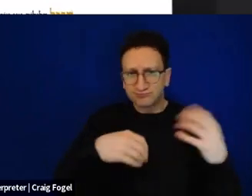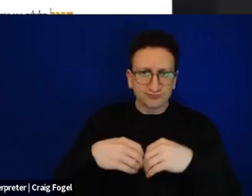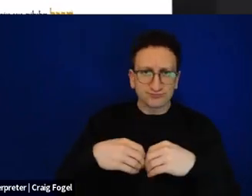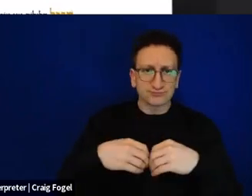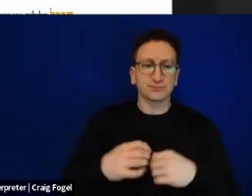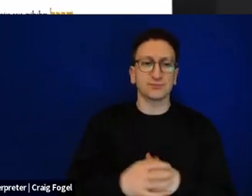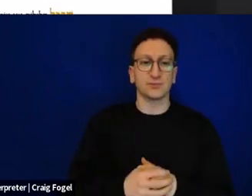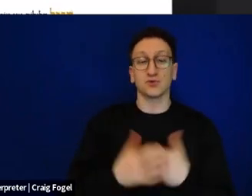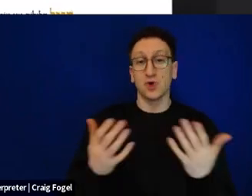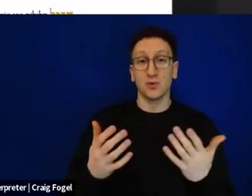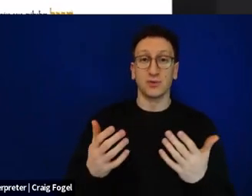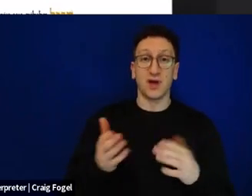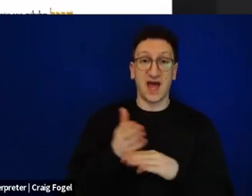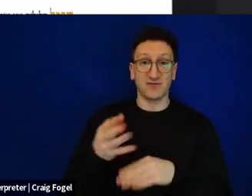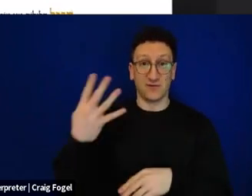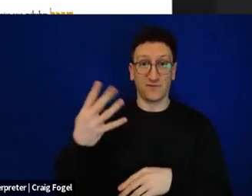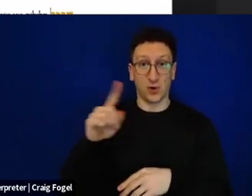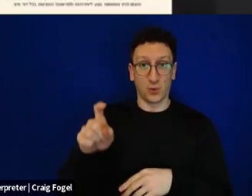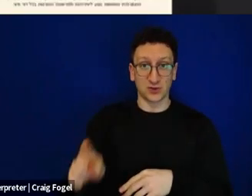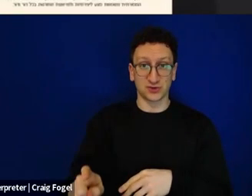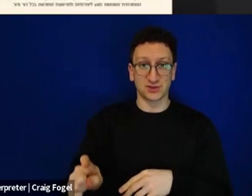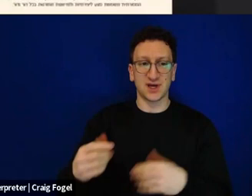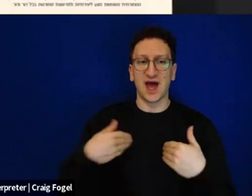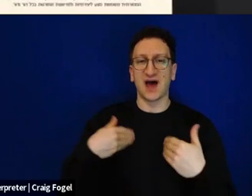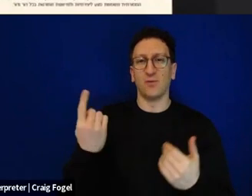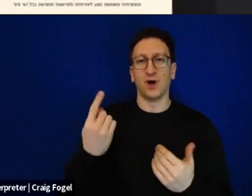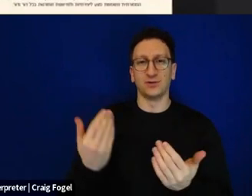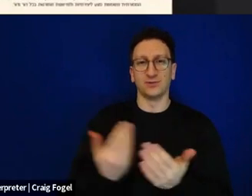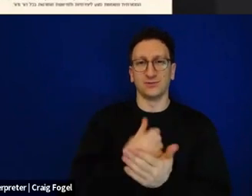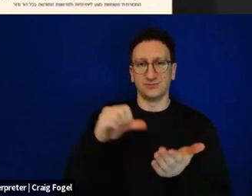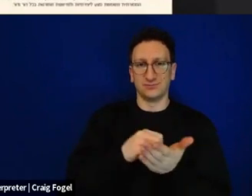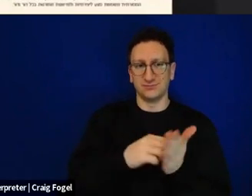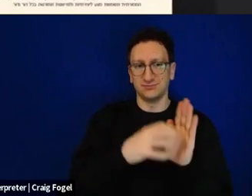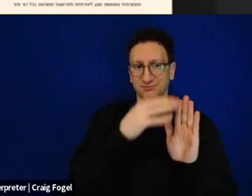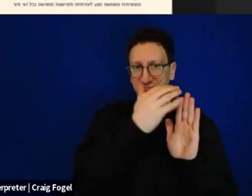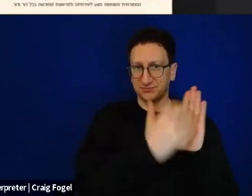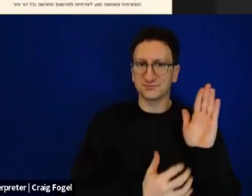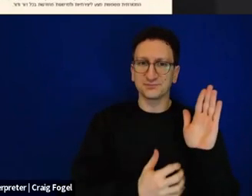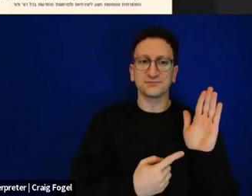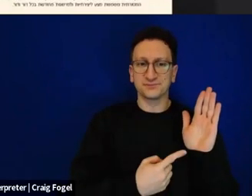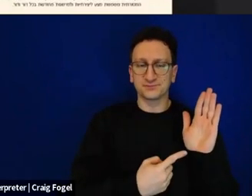page of Ma Nishtana, we added an entire new page. And that page relates to the Haggadot that have